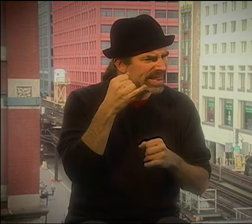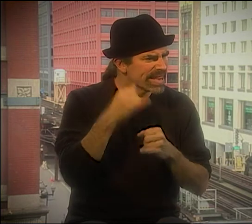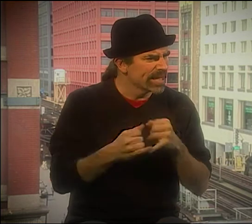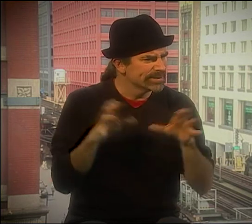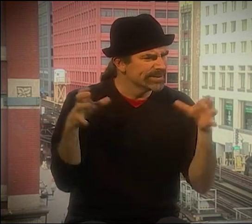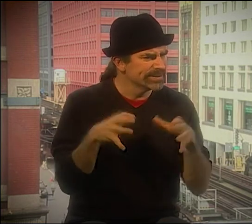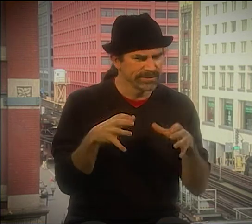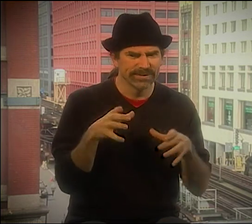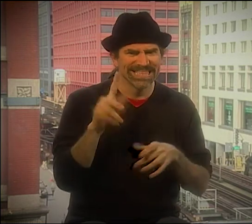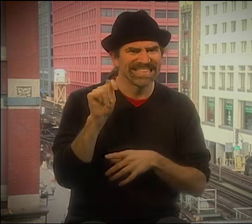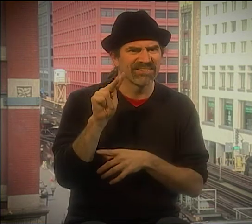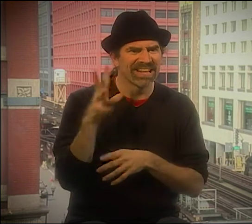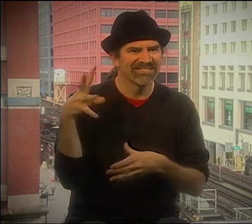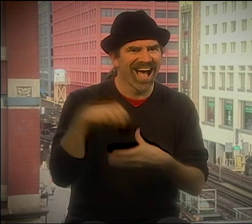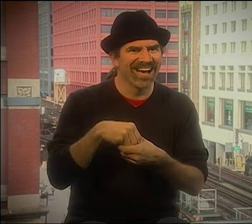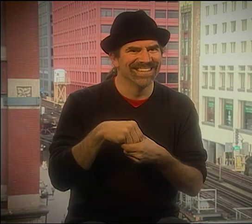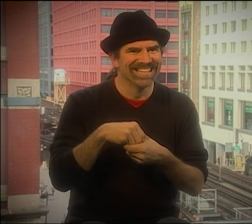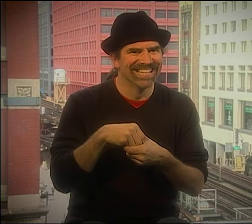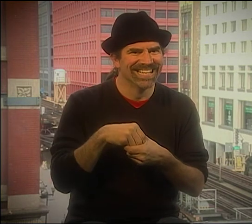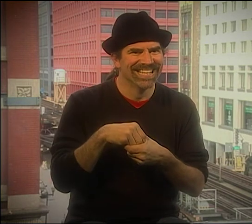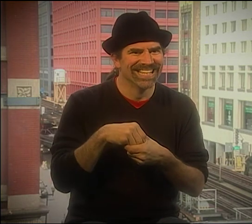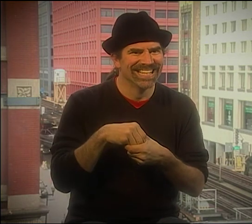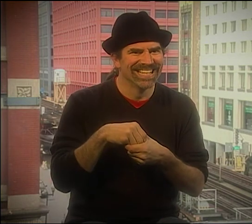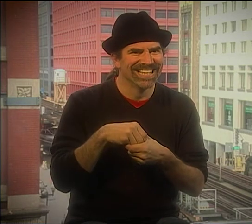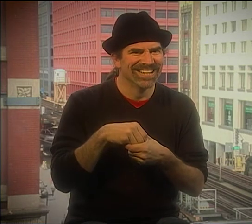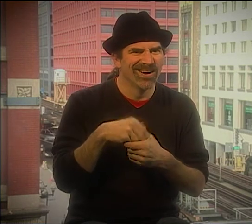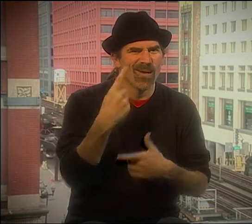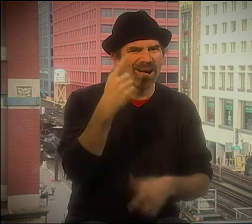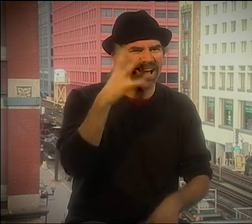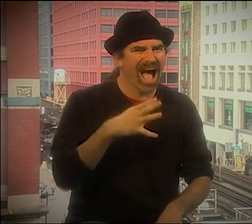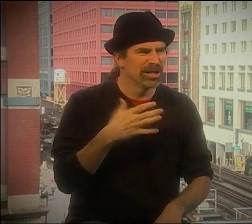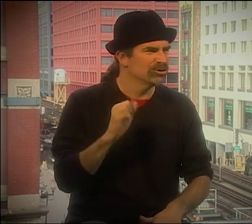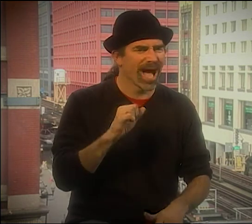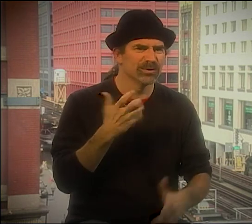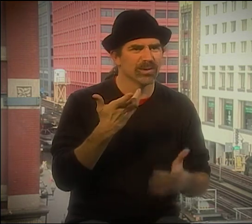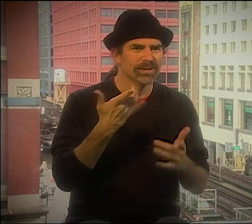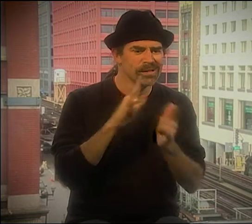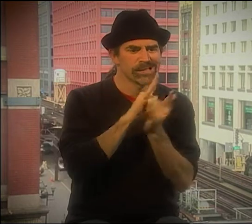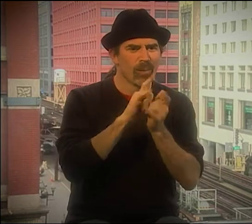AND THE SECOND ONE BY THAT TIME STARTED DOING MORE PERFORMANCE ART.